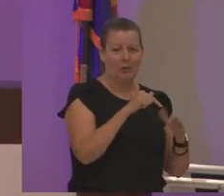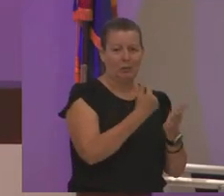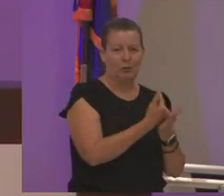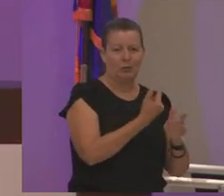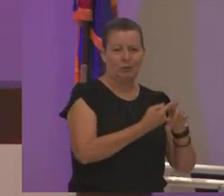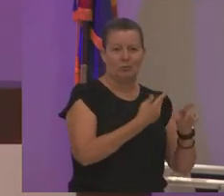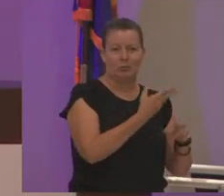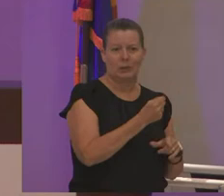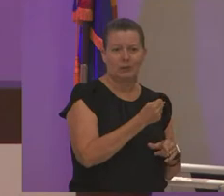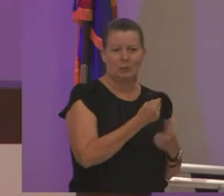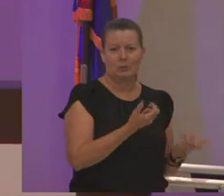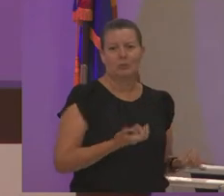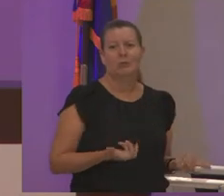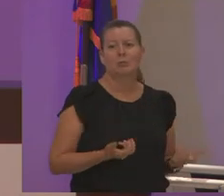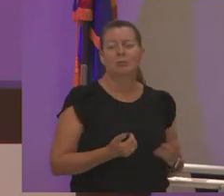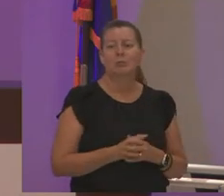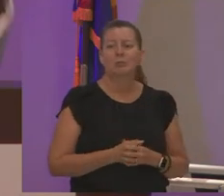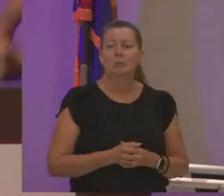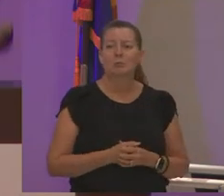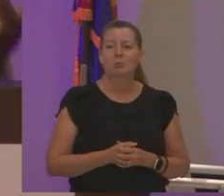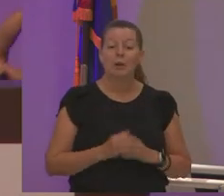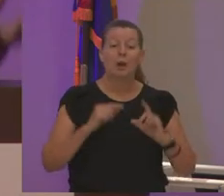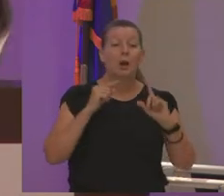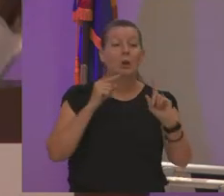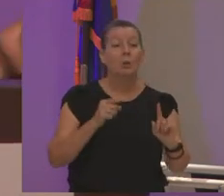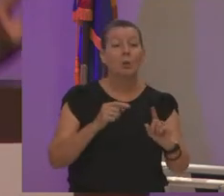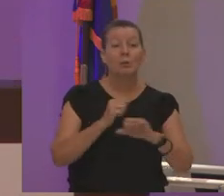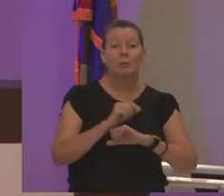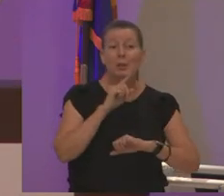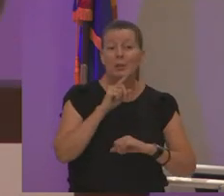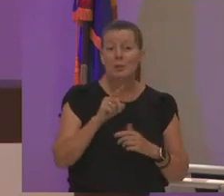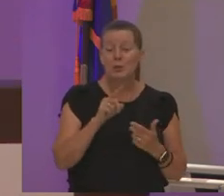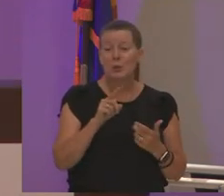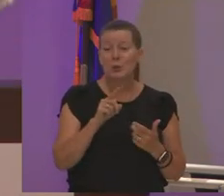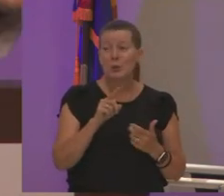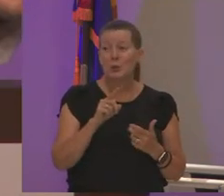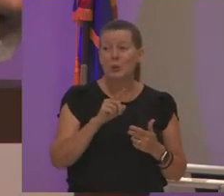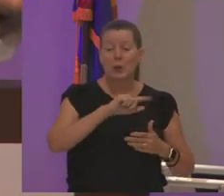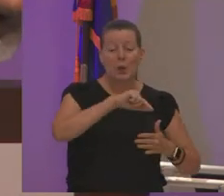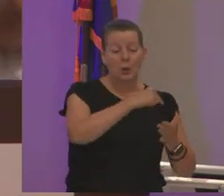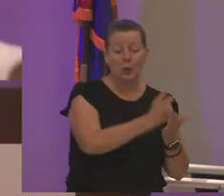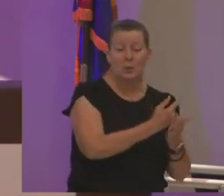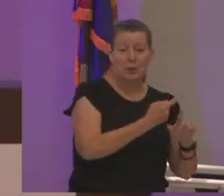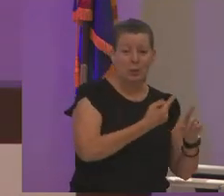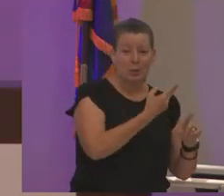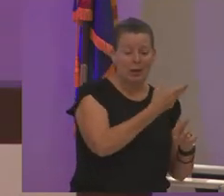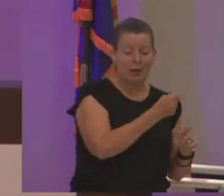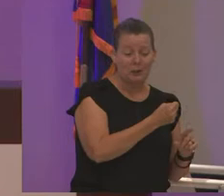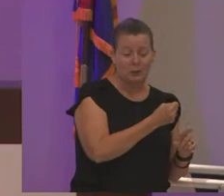but our goal then too is to make sure at least we graduate high school and then we know that